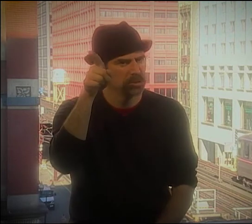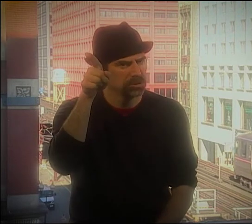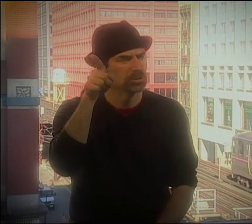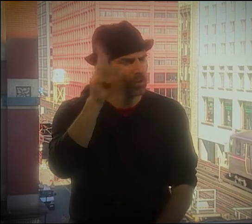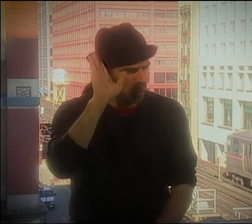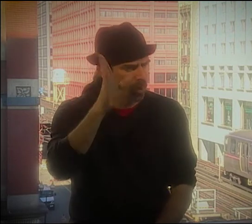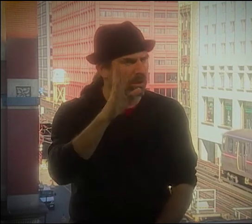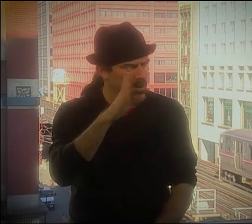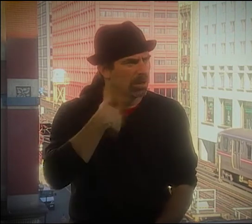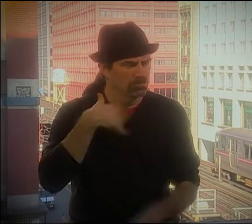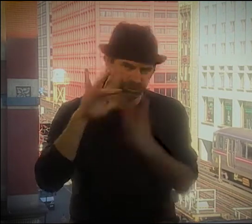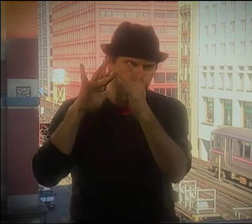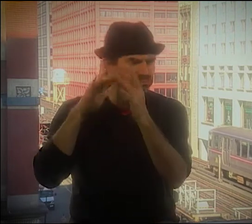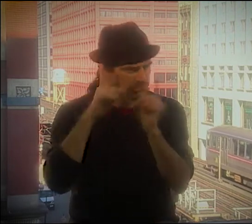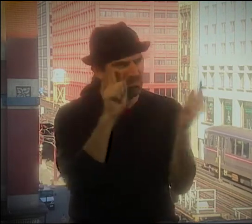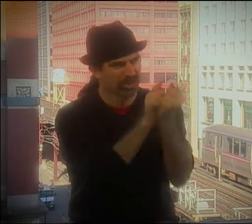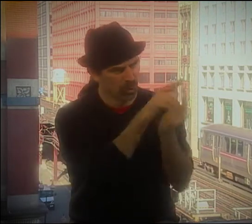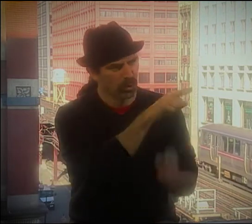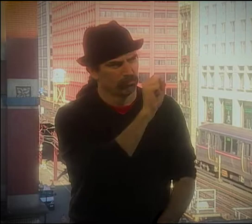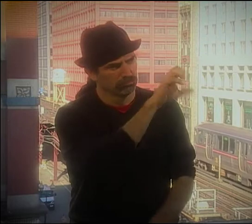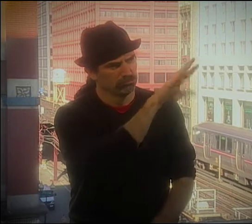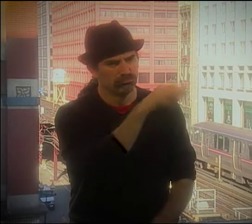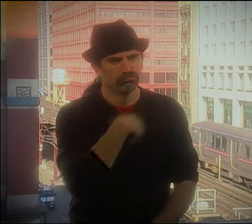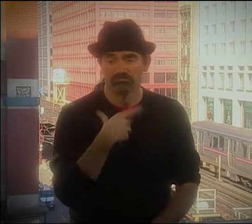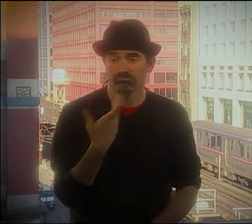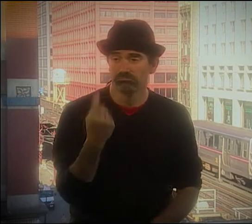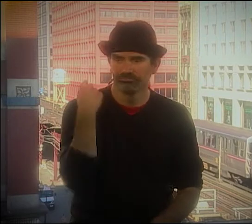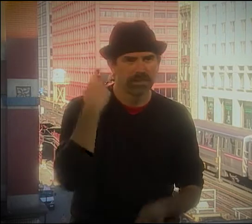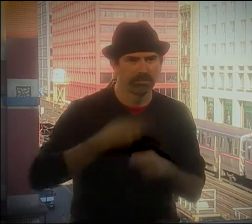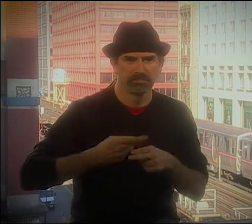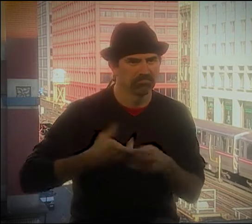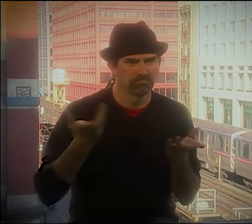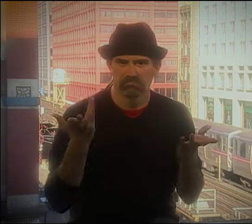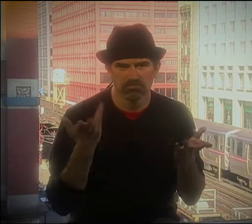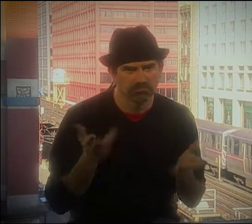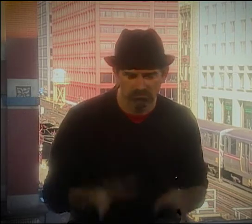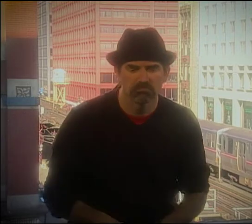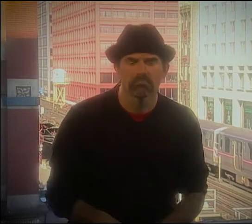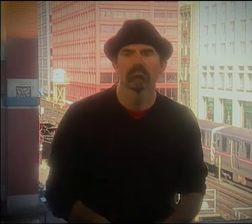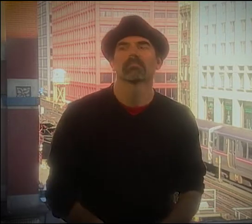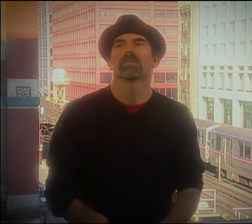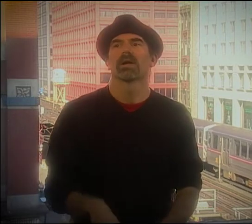AND THEN JIM SAID, "NO, I'VE GOT A FRIEND THERE. HE'LL GET IN TOUCH WITH YOU."